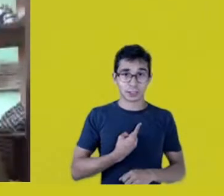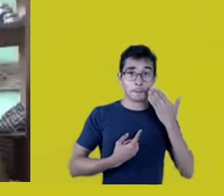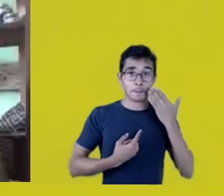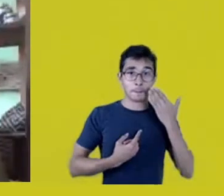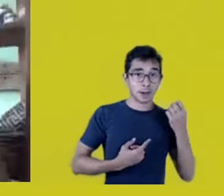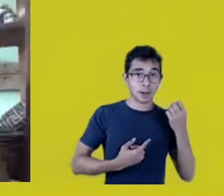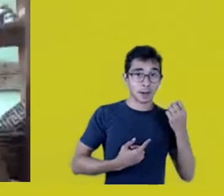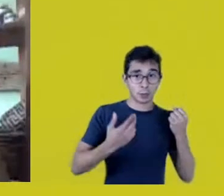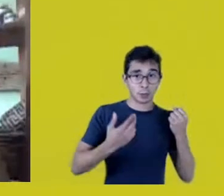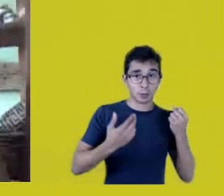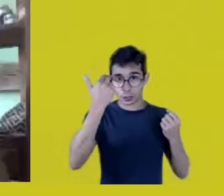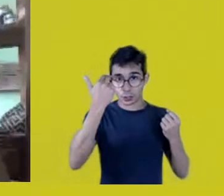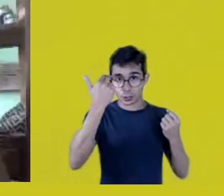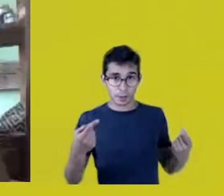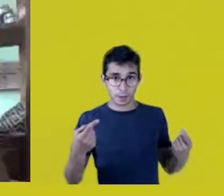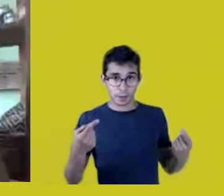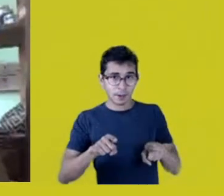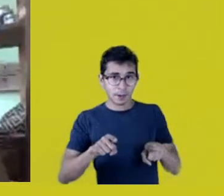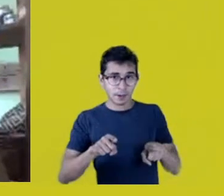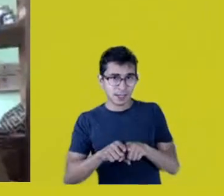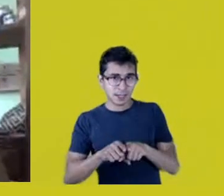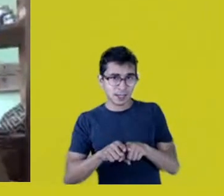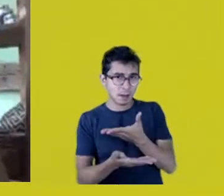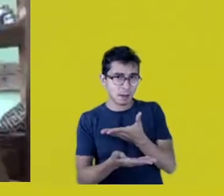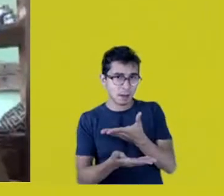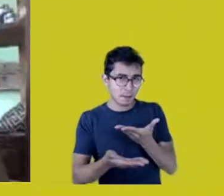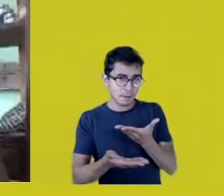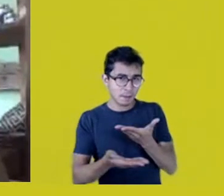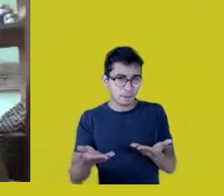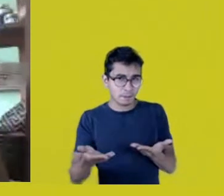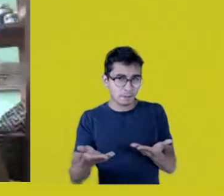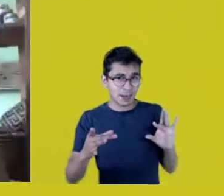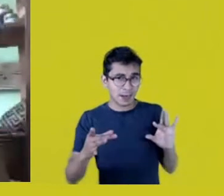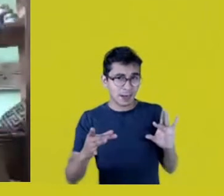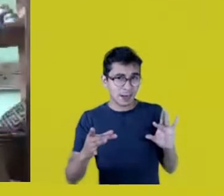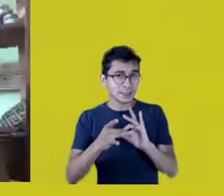Being related means standing shoulder to shoulder in the fight